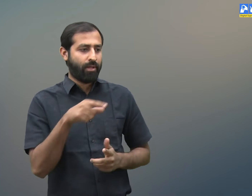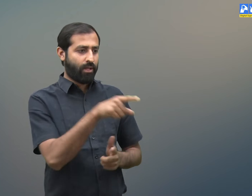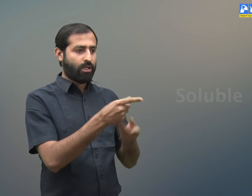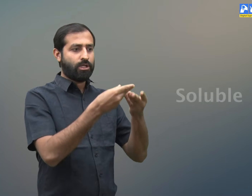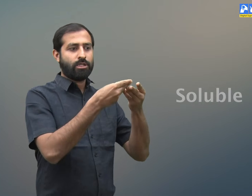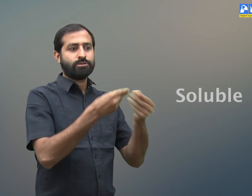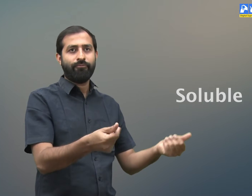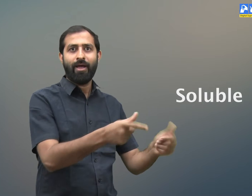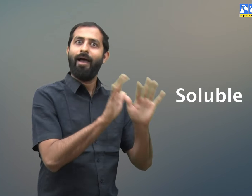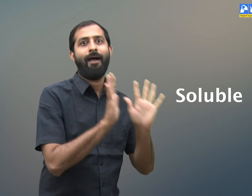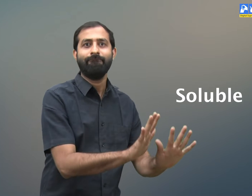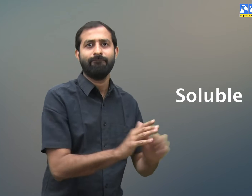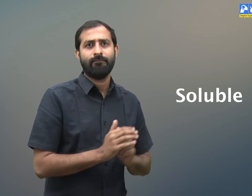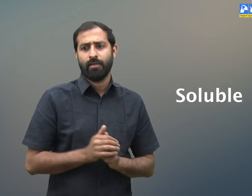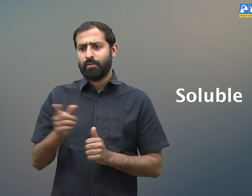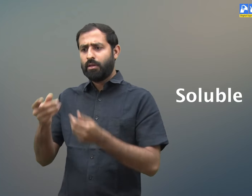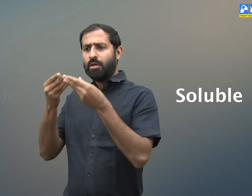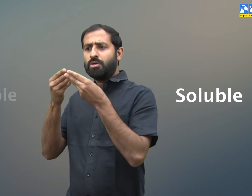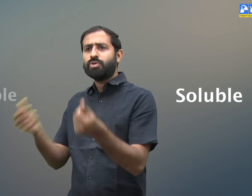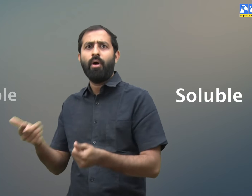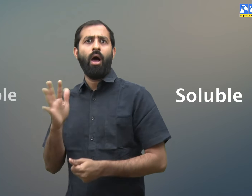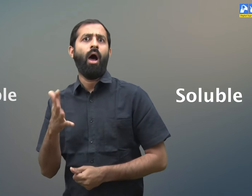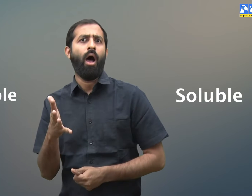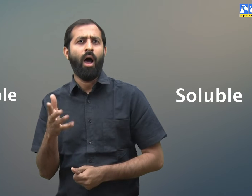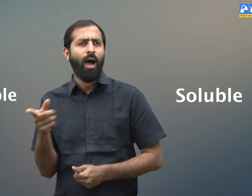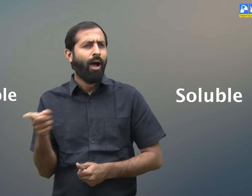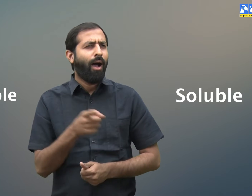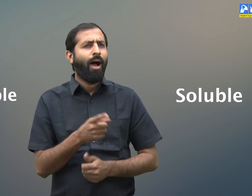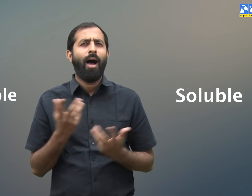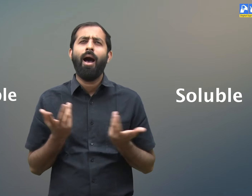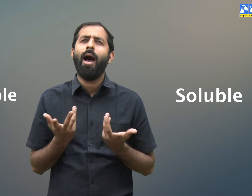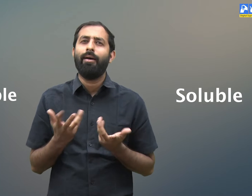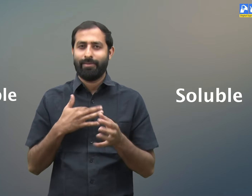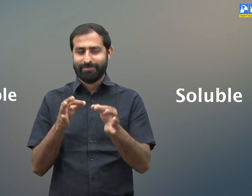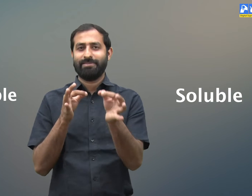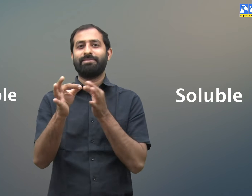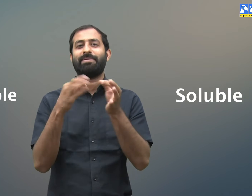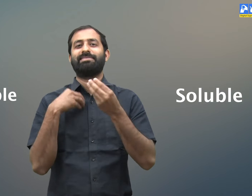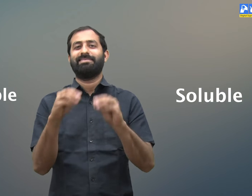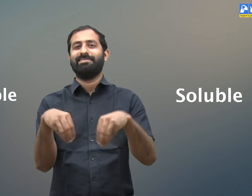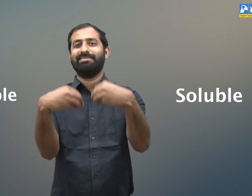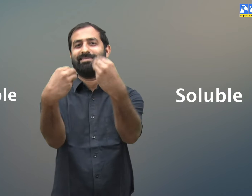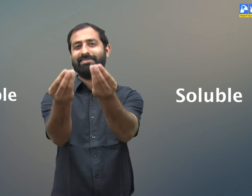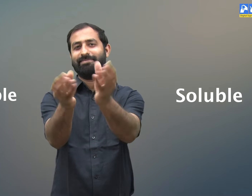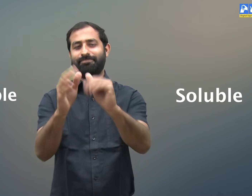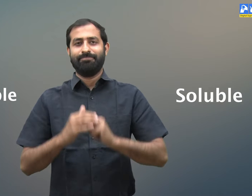Soluble materials are those that dissolve in water and insoluble materials do not dissolve in water. Let me tell you in detail.